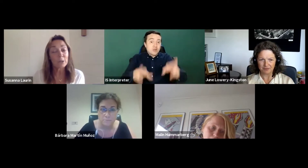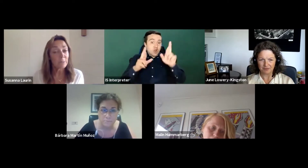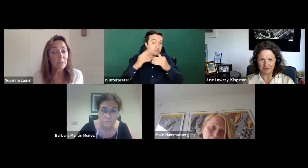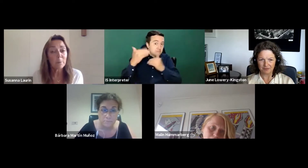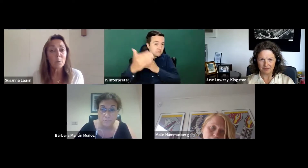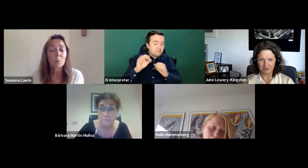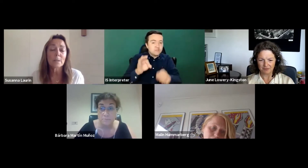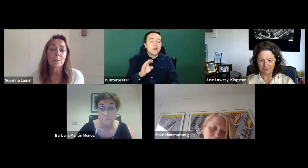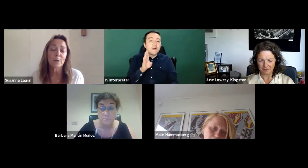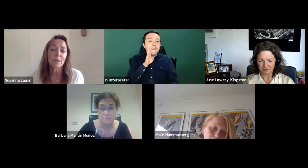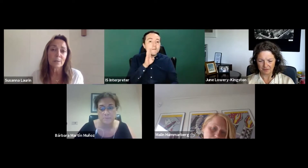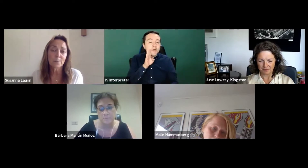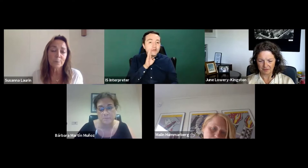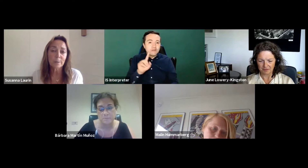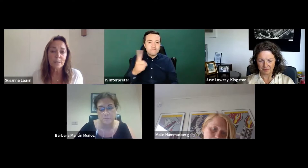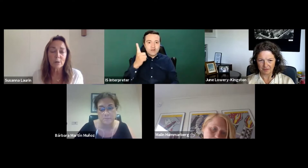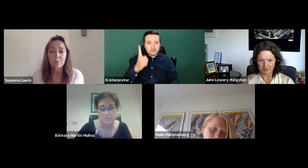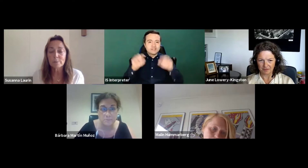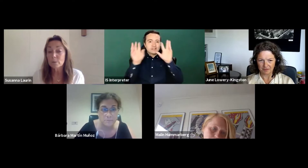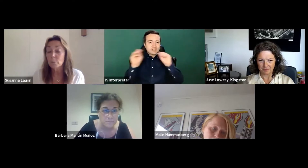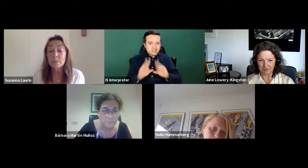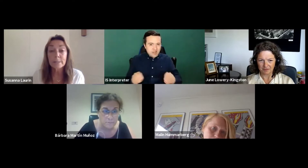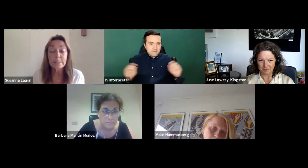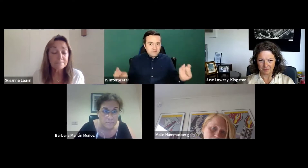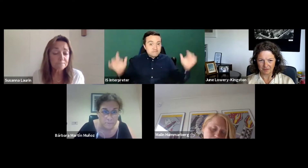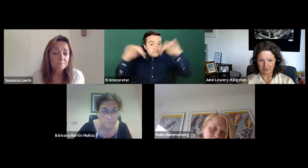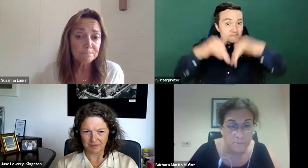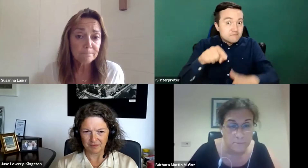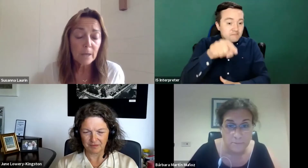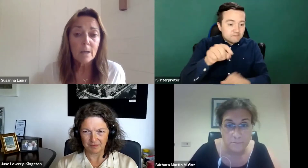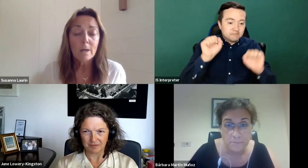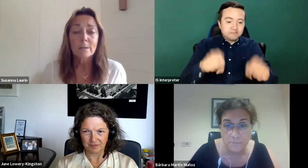of December when we celebrate the European Day of Persons with Disabilities.